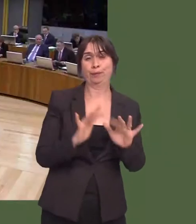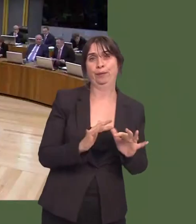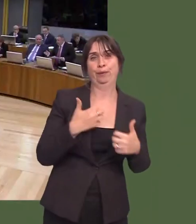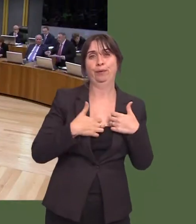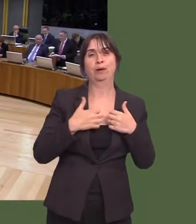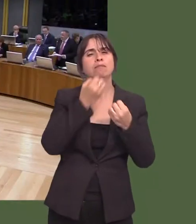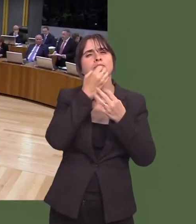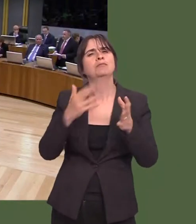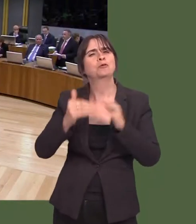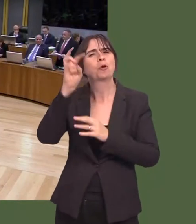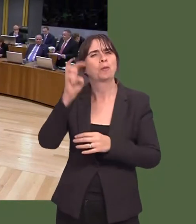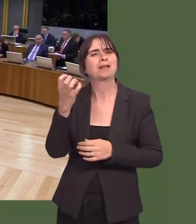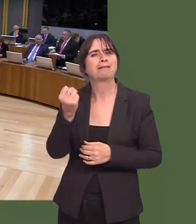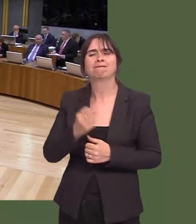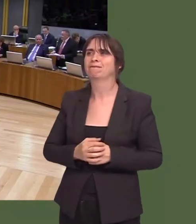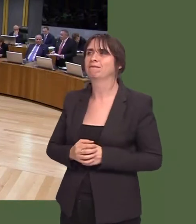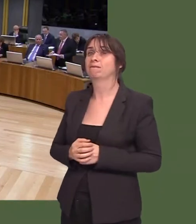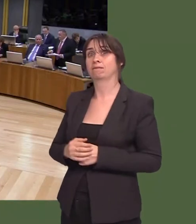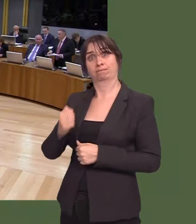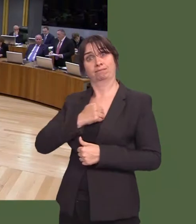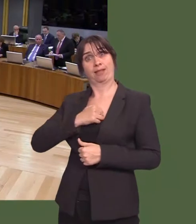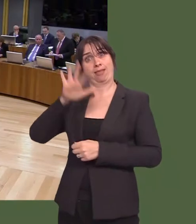Darren Millar: There are many of those seaside towns in my own constituency that benefit